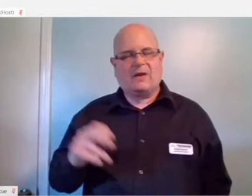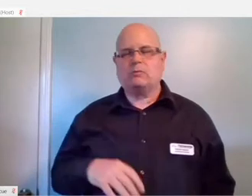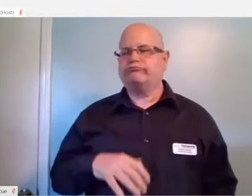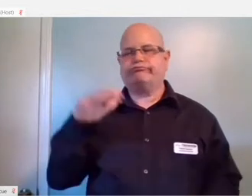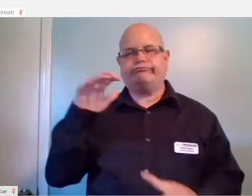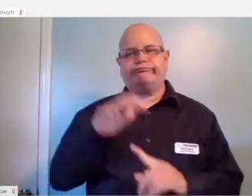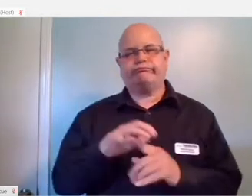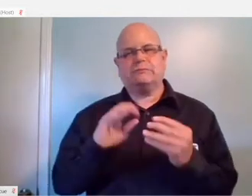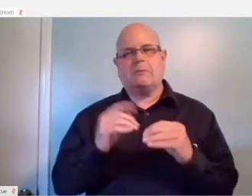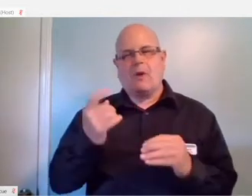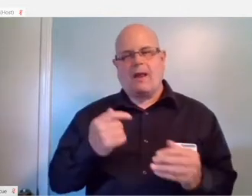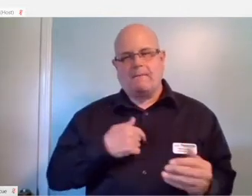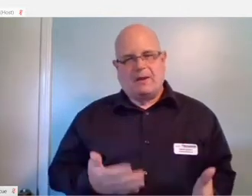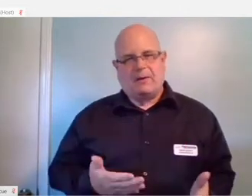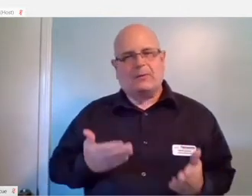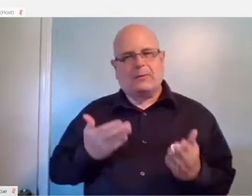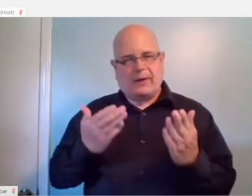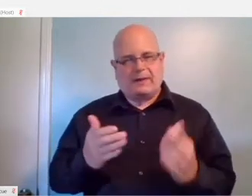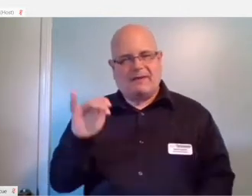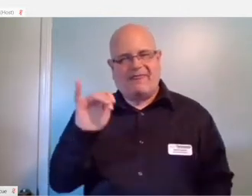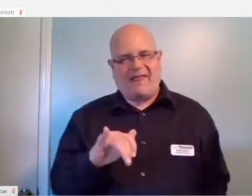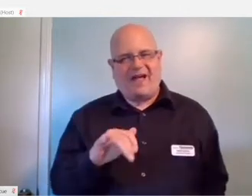recommended solution.